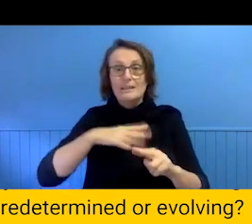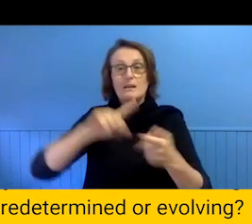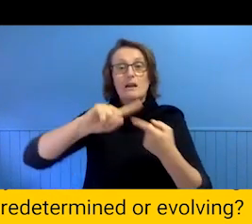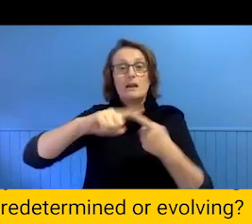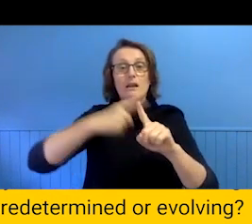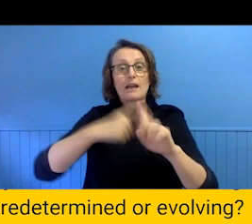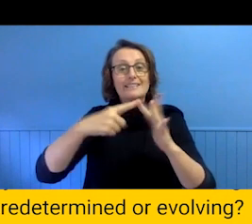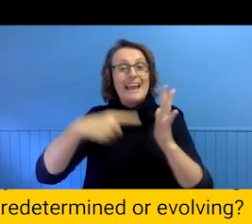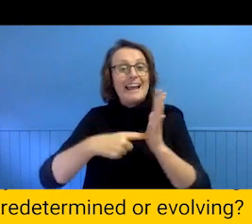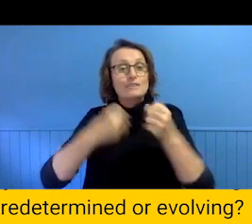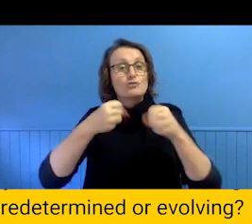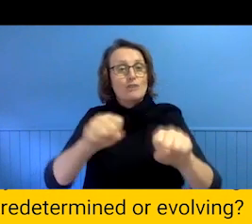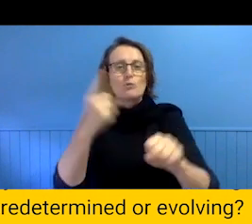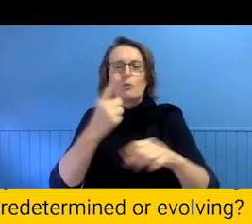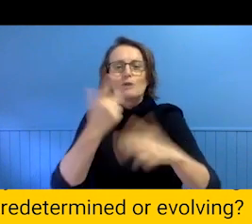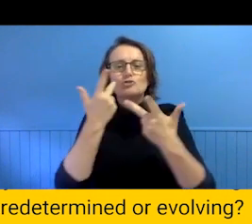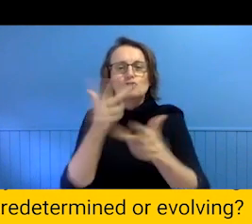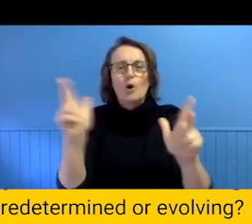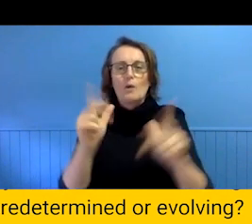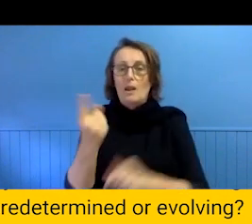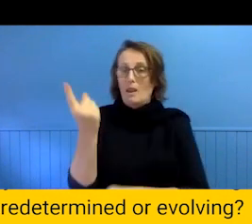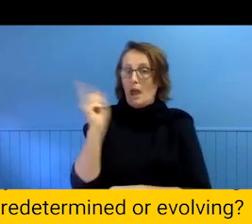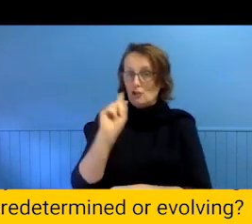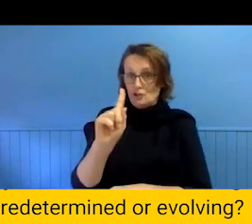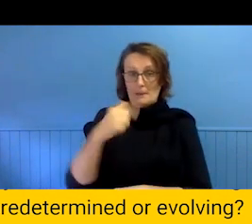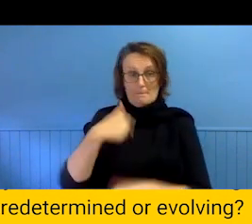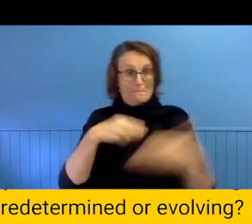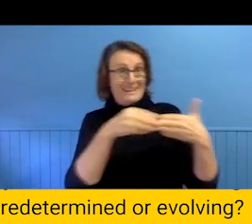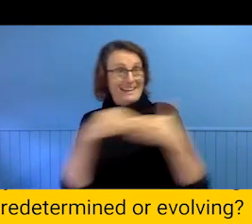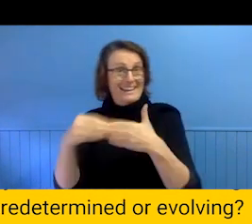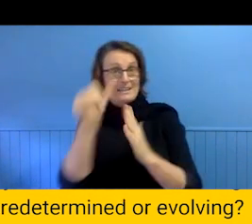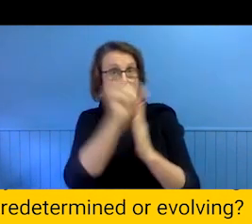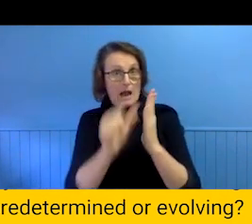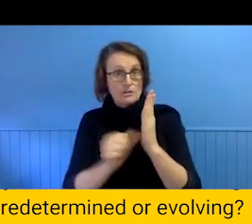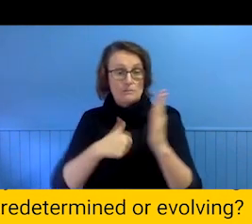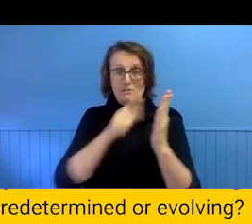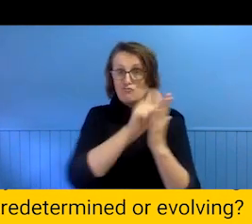did last yea Was the load artist on that, writing and directing. Lara